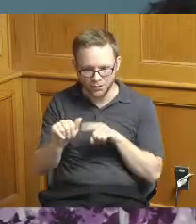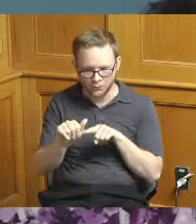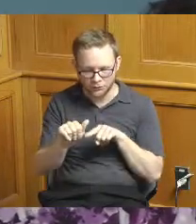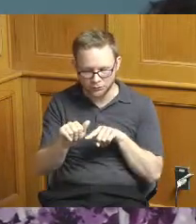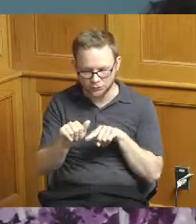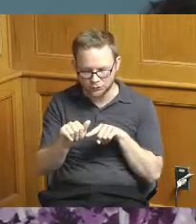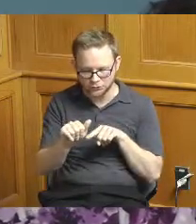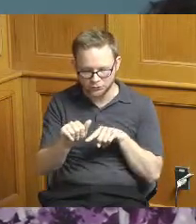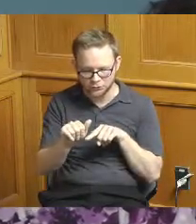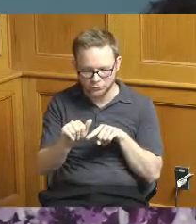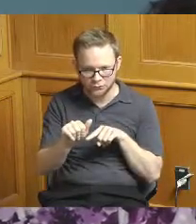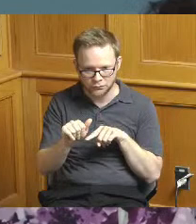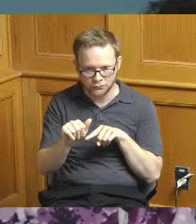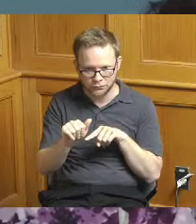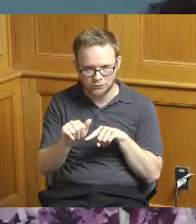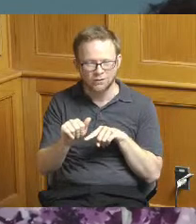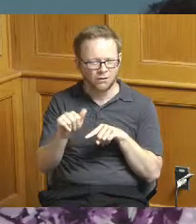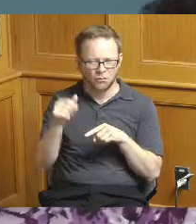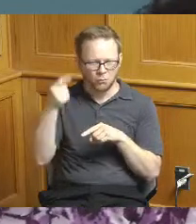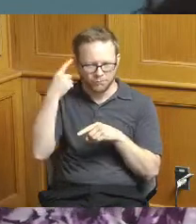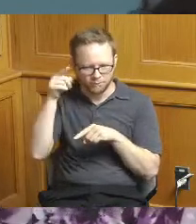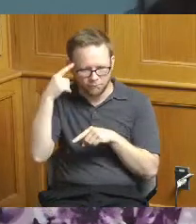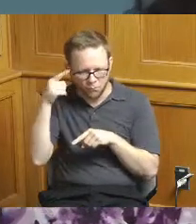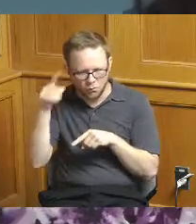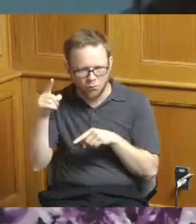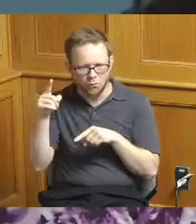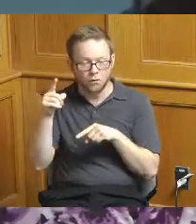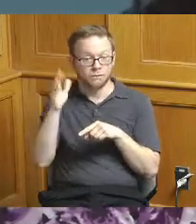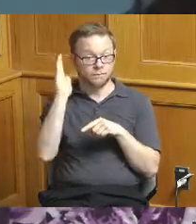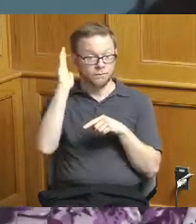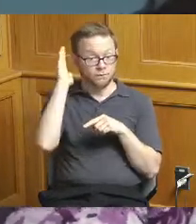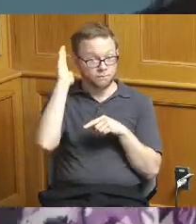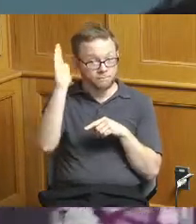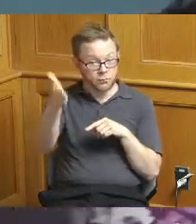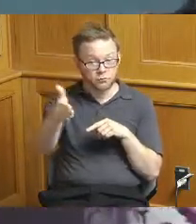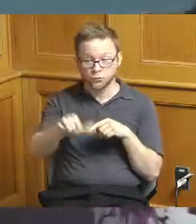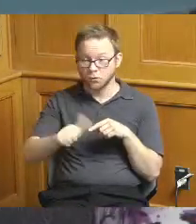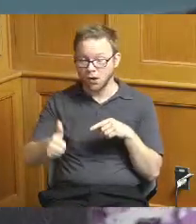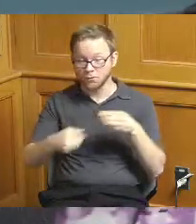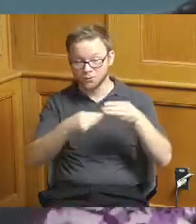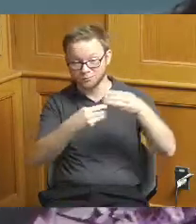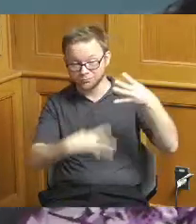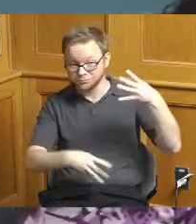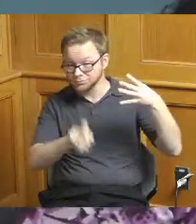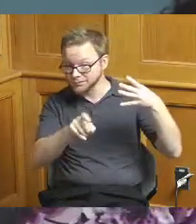and then in the future other things that are necessary then we can kind of you know make sure